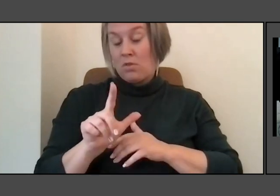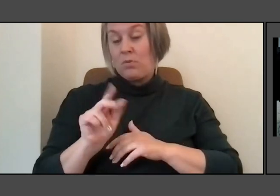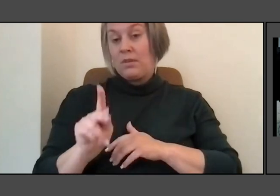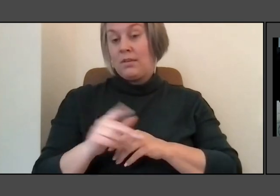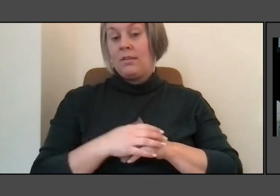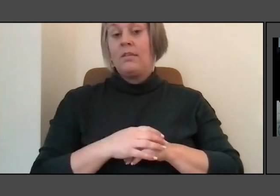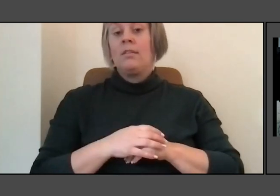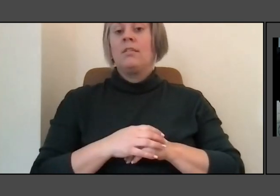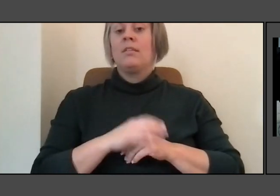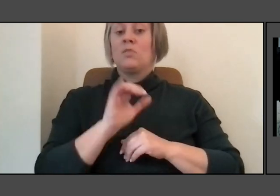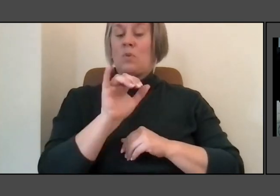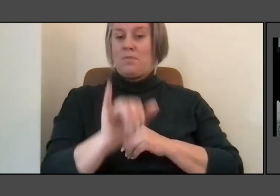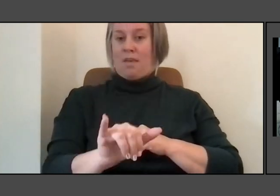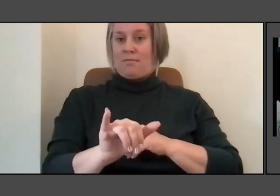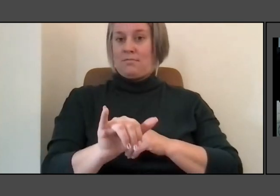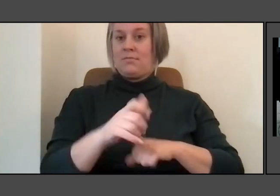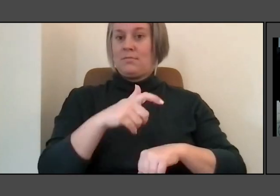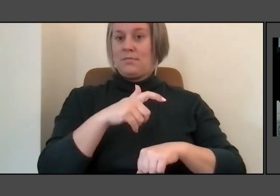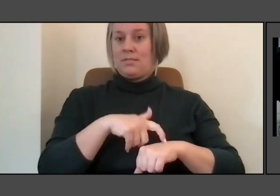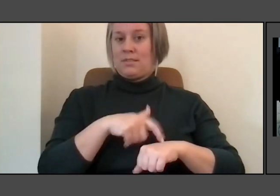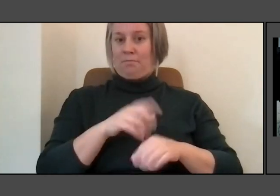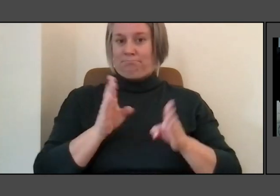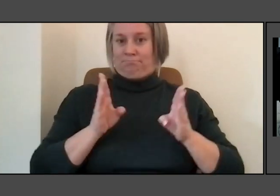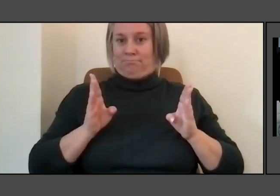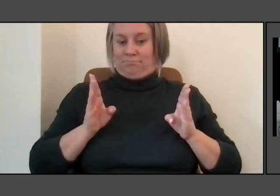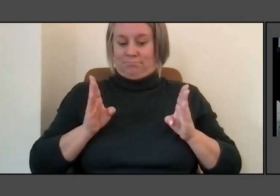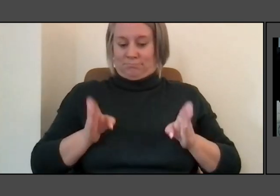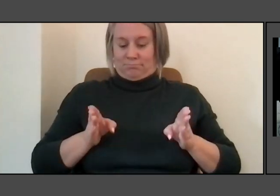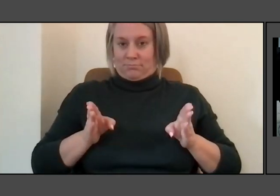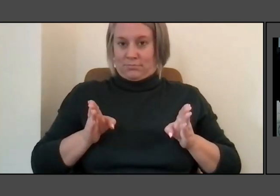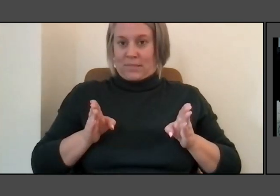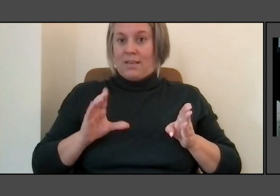the civil rights era is a moment, but it's not a close moment.